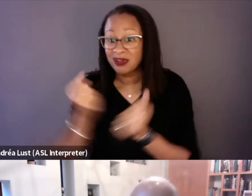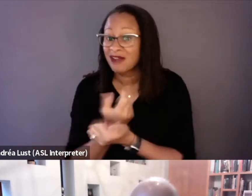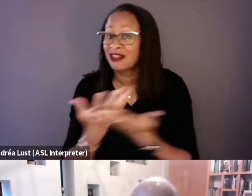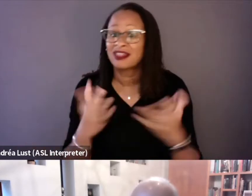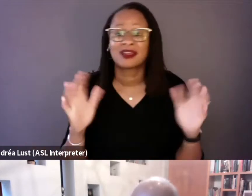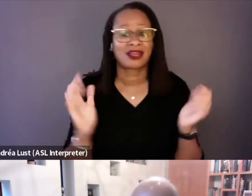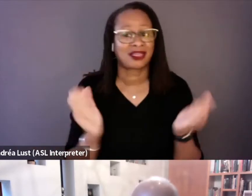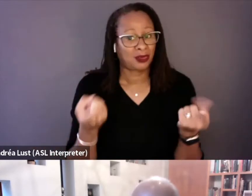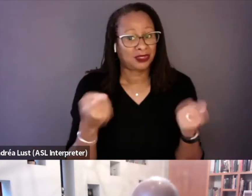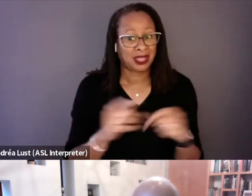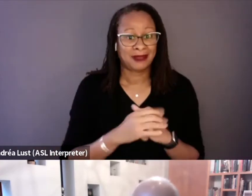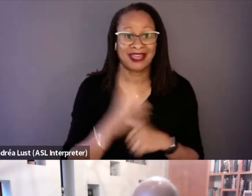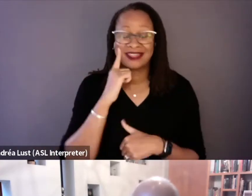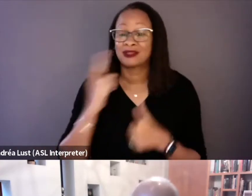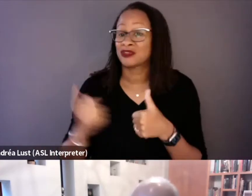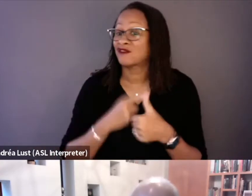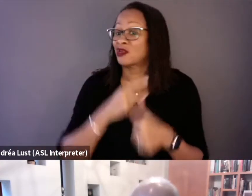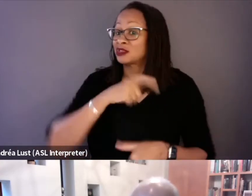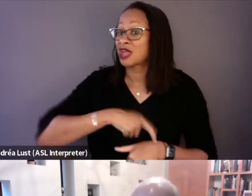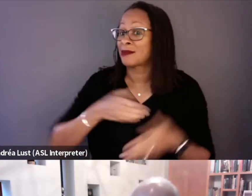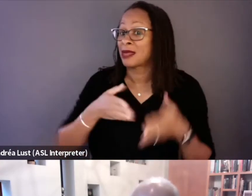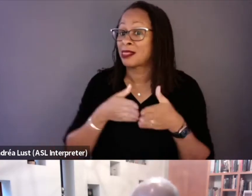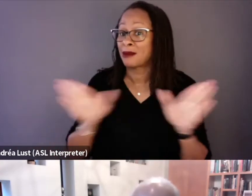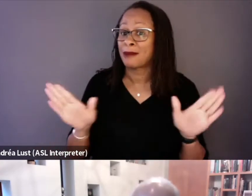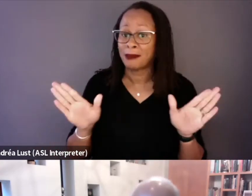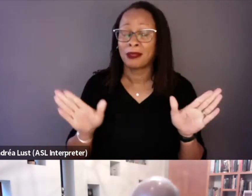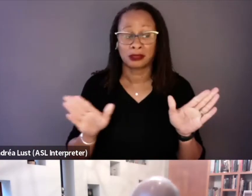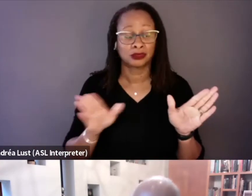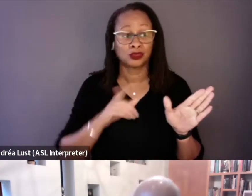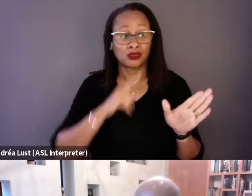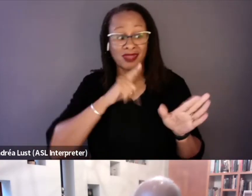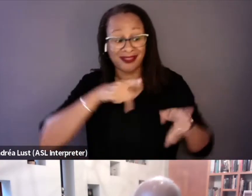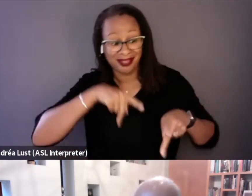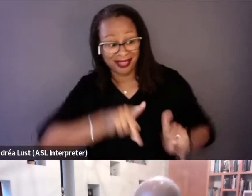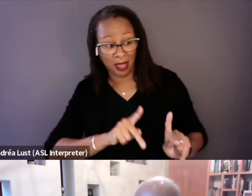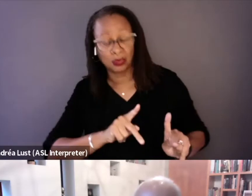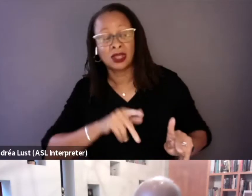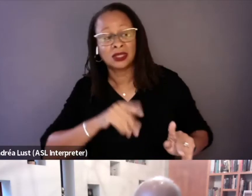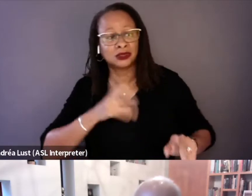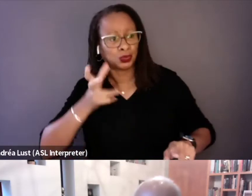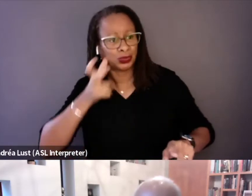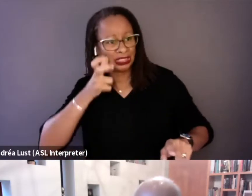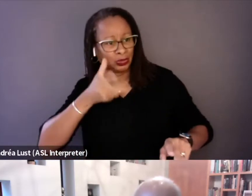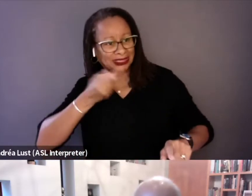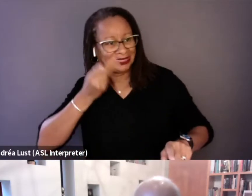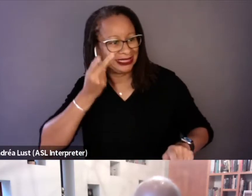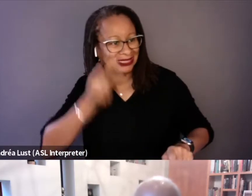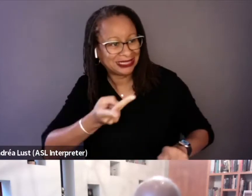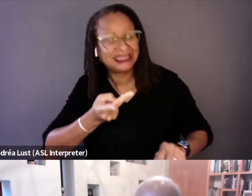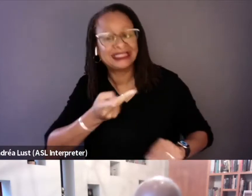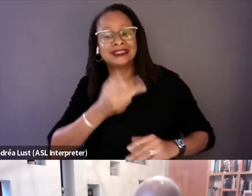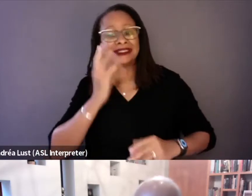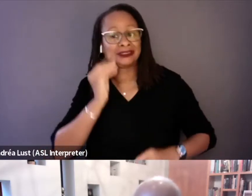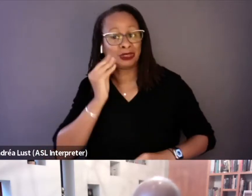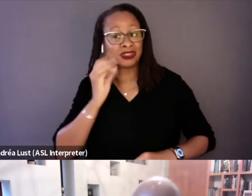And I think it was the first time that the public had really been allowed to hear and see the experience of people